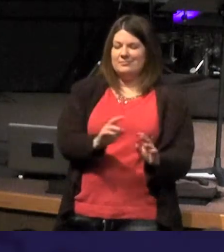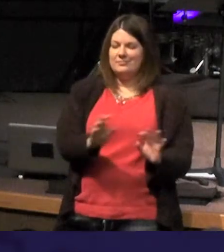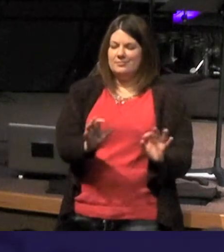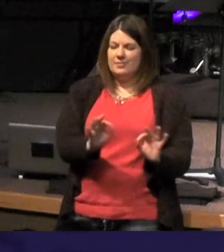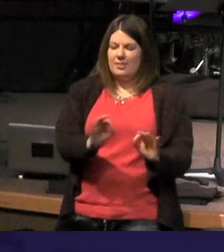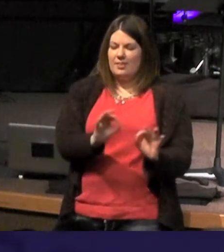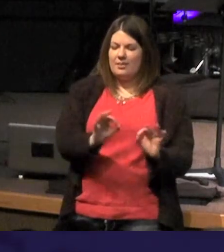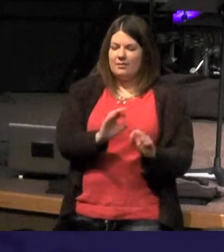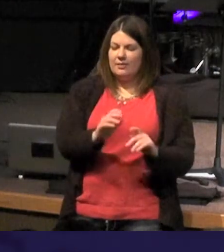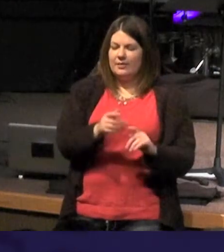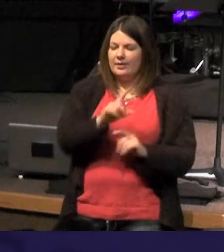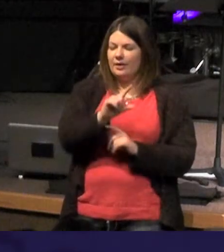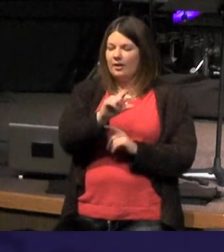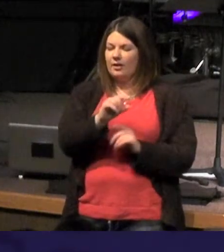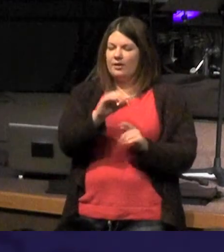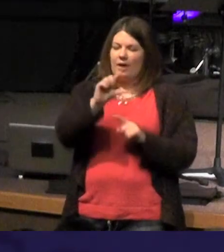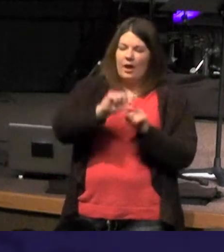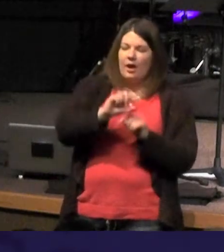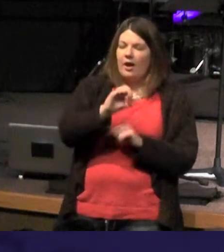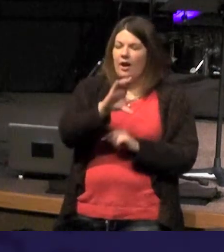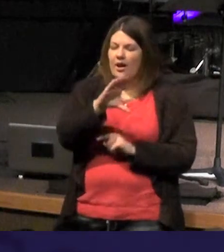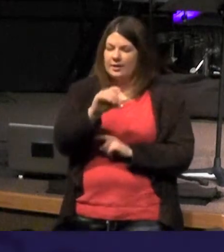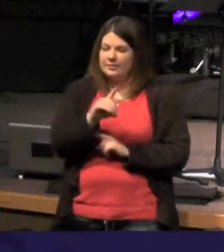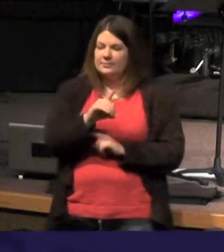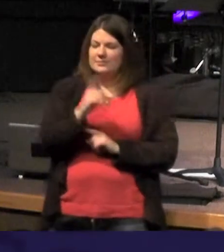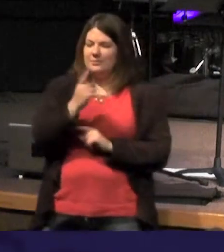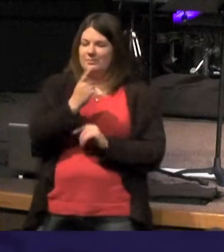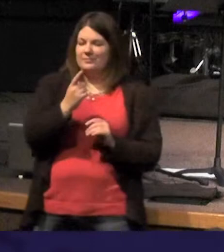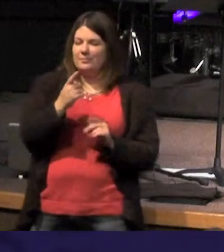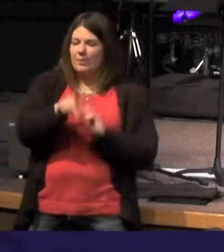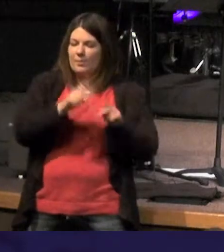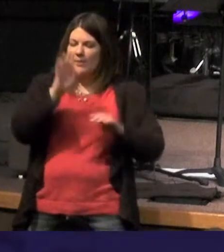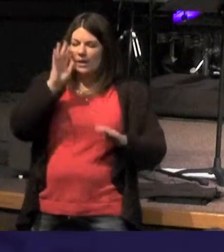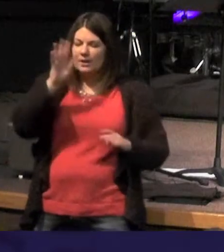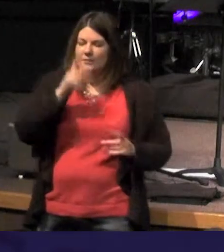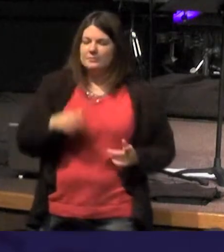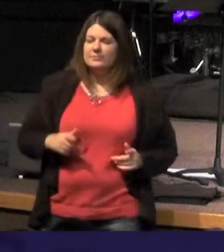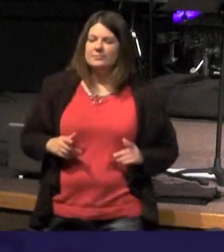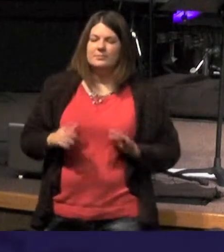are a created being - we realize that